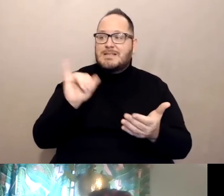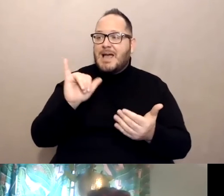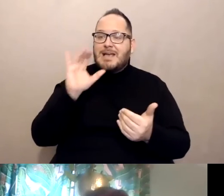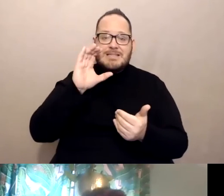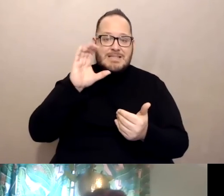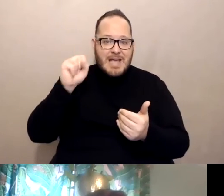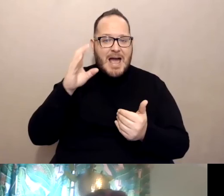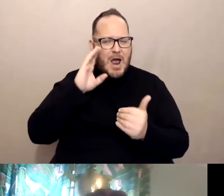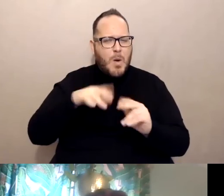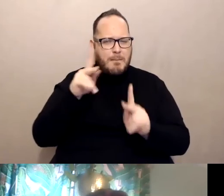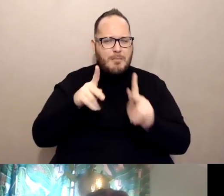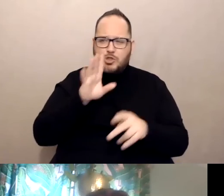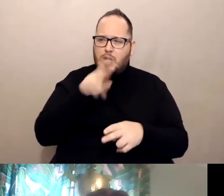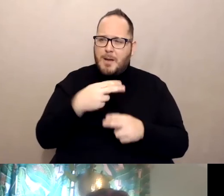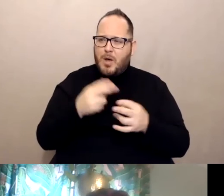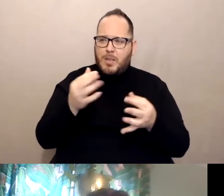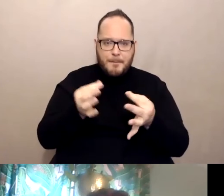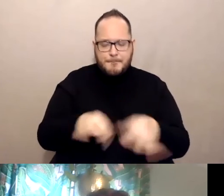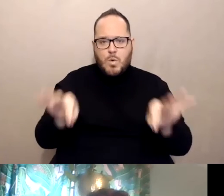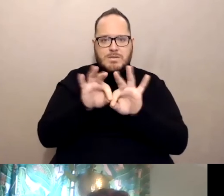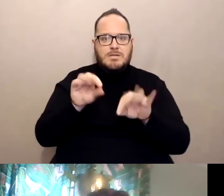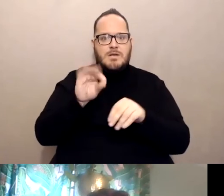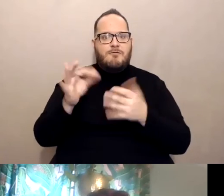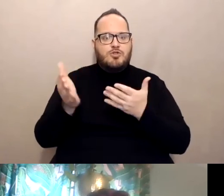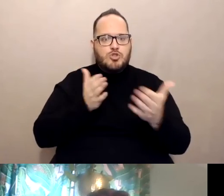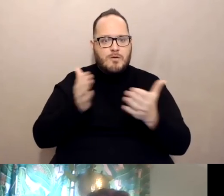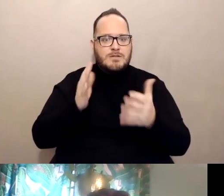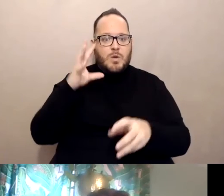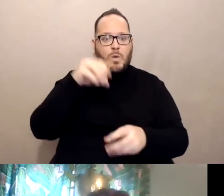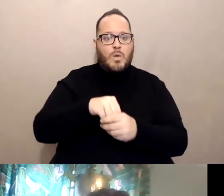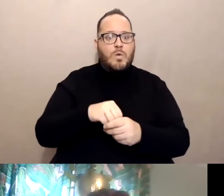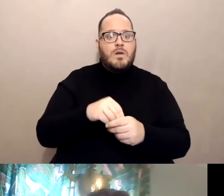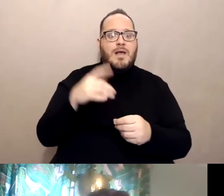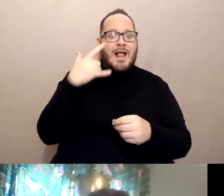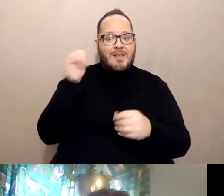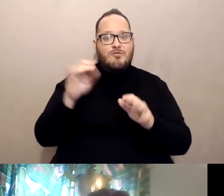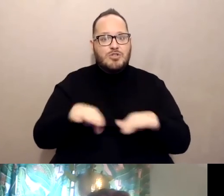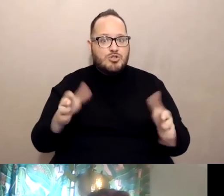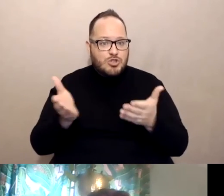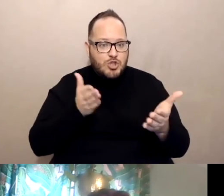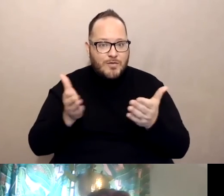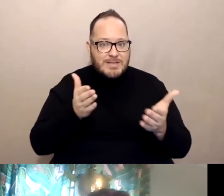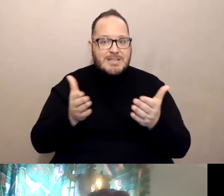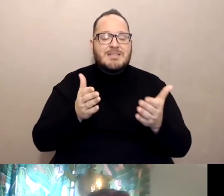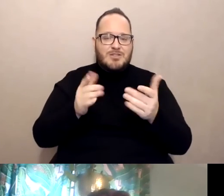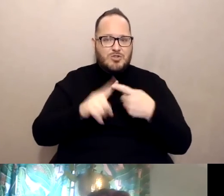the importance of services, including those like California children's services to provide letters